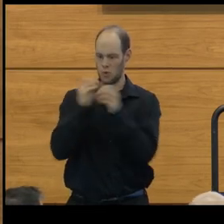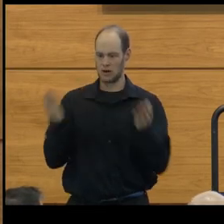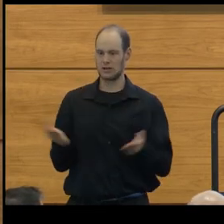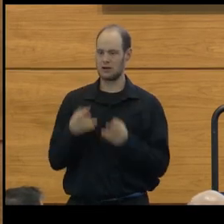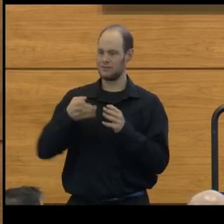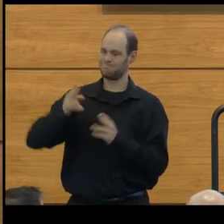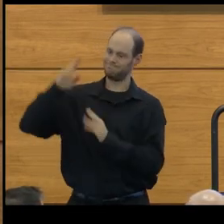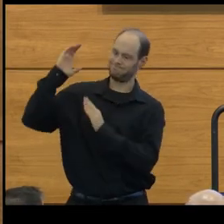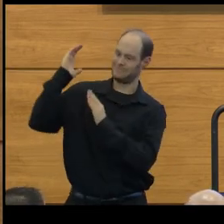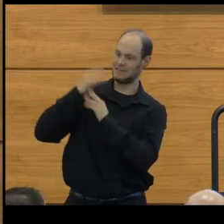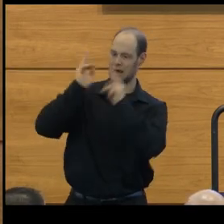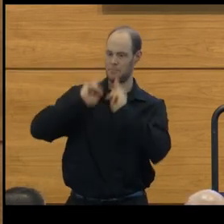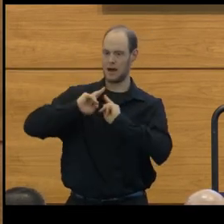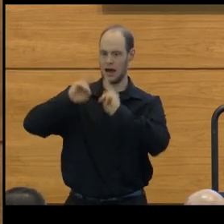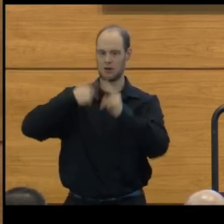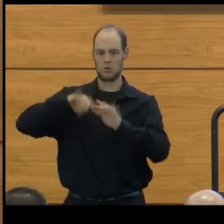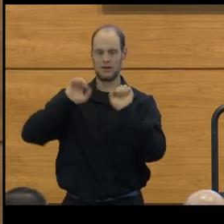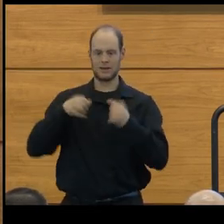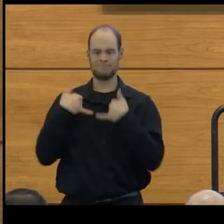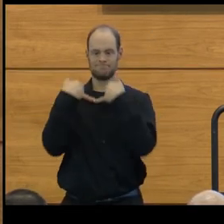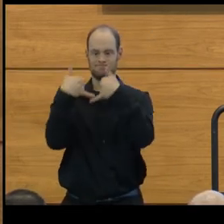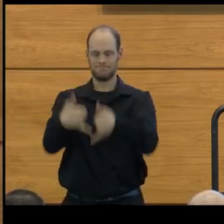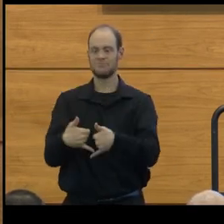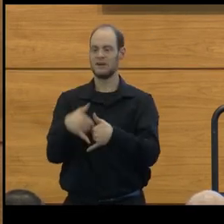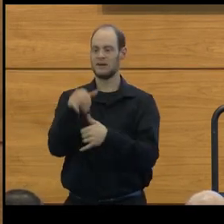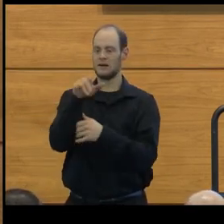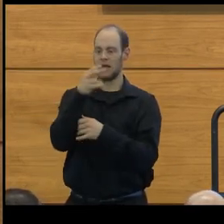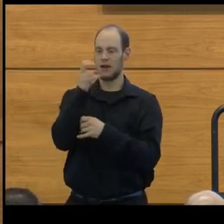this institution can bestow, the Russell Lectureship.